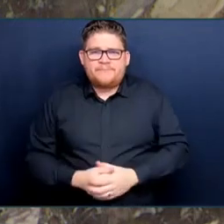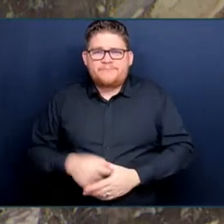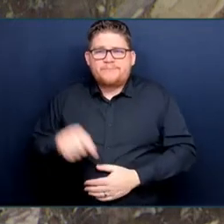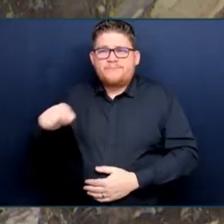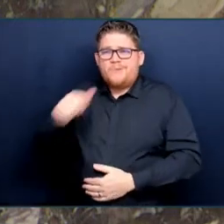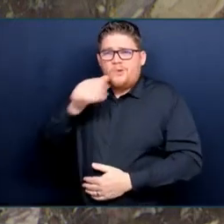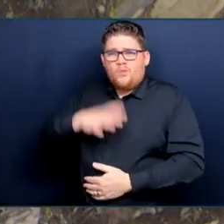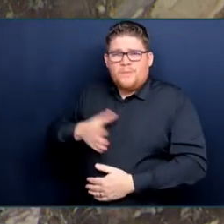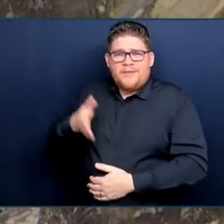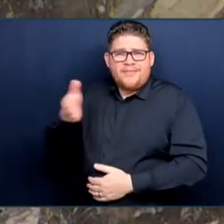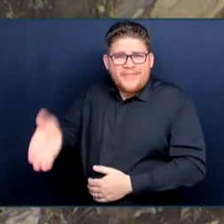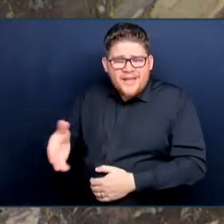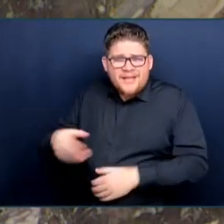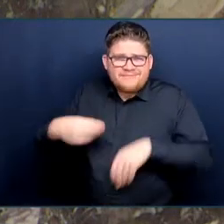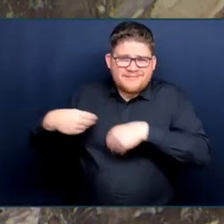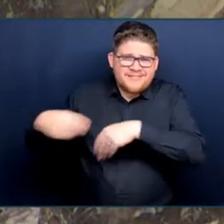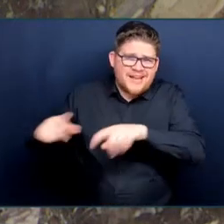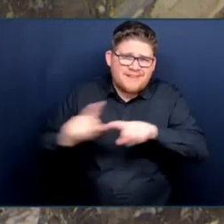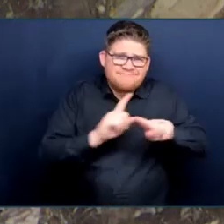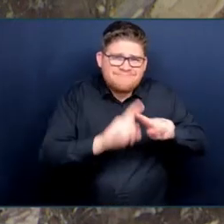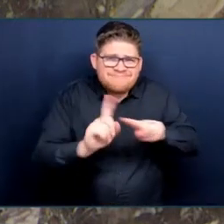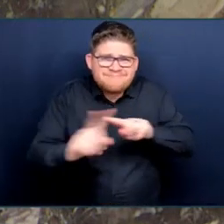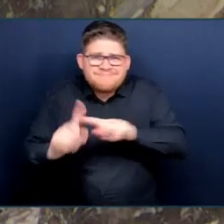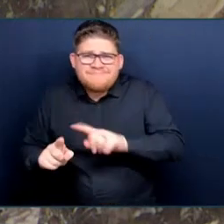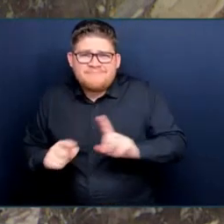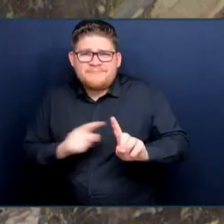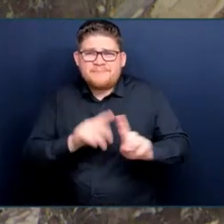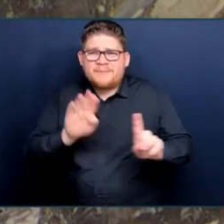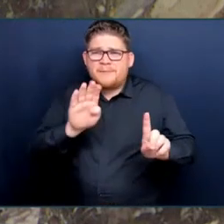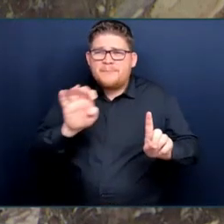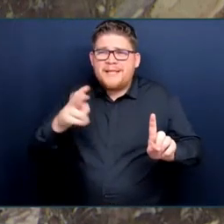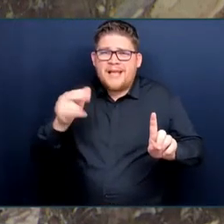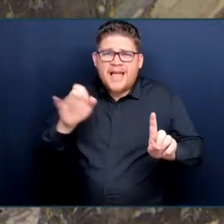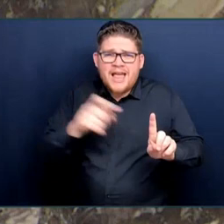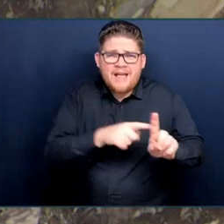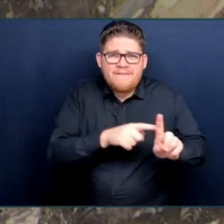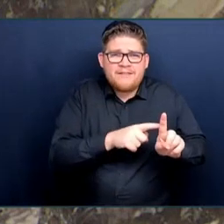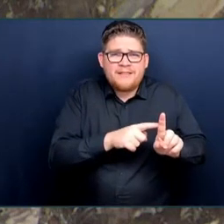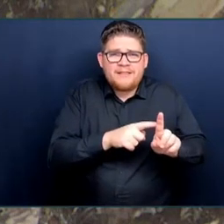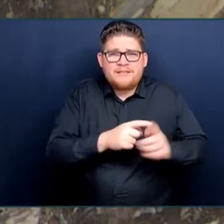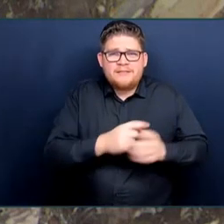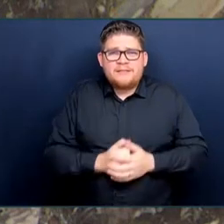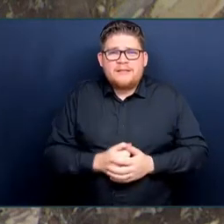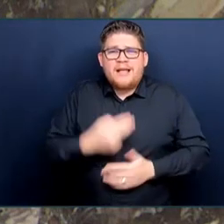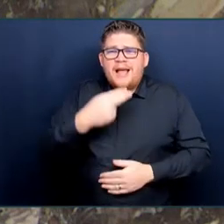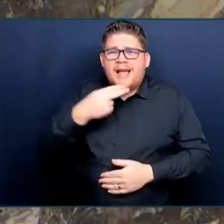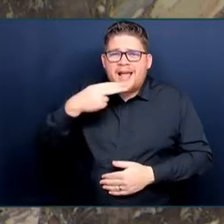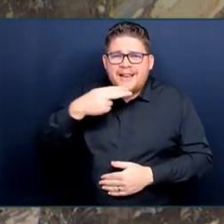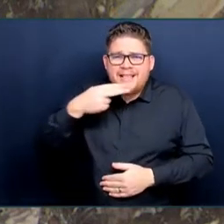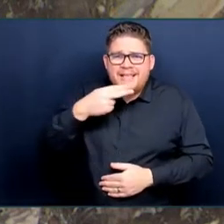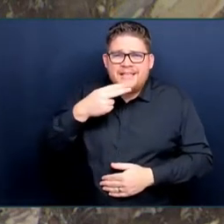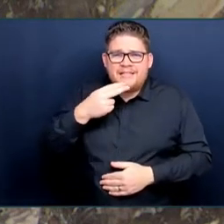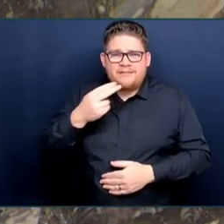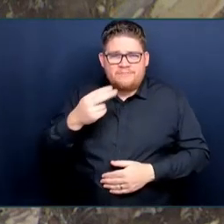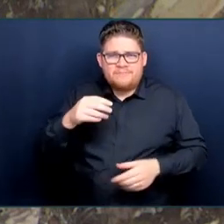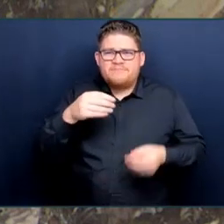Joyce McMenamon, offers her Speedibin rat-busting composters that she has produced in Coquitlam.